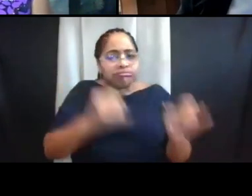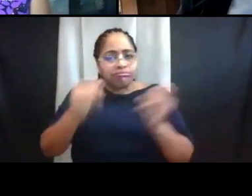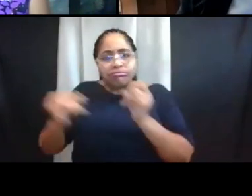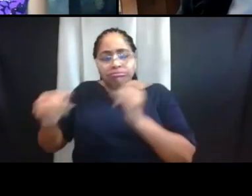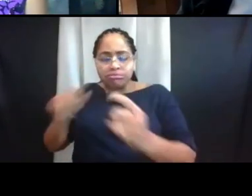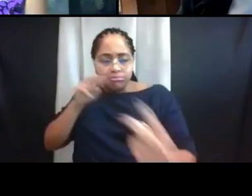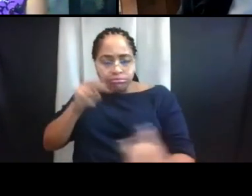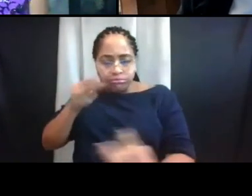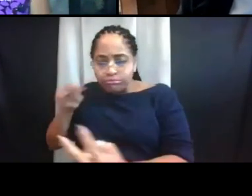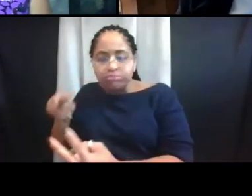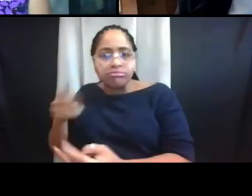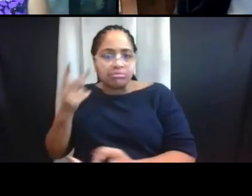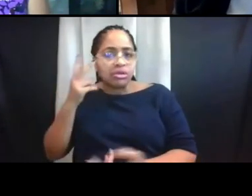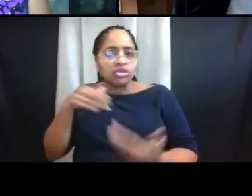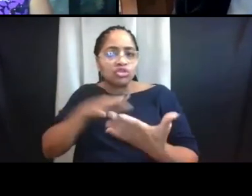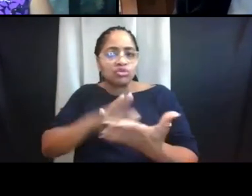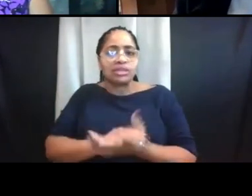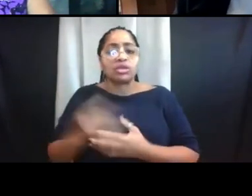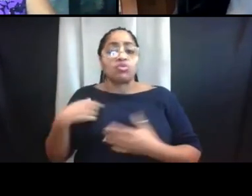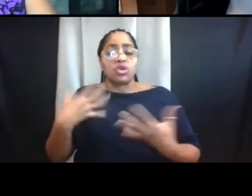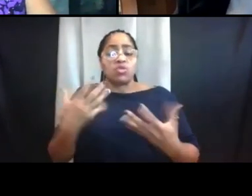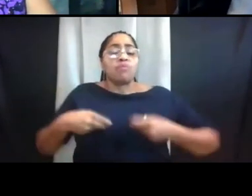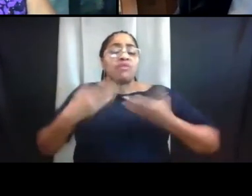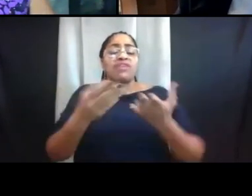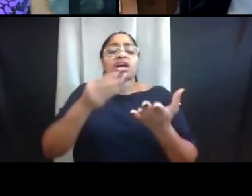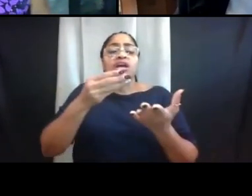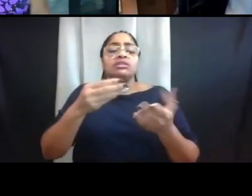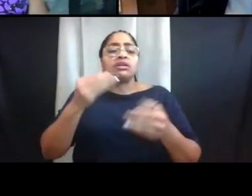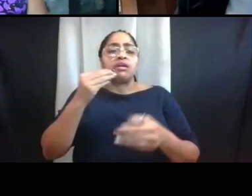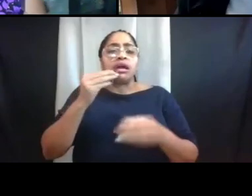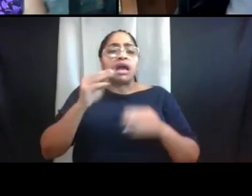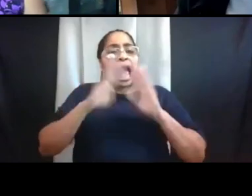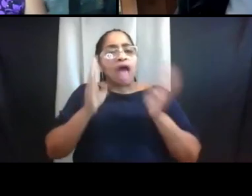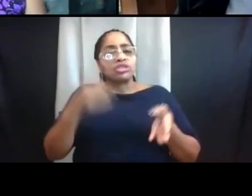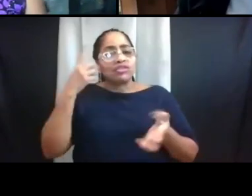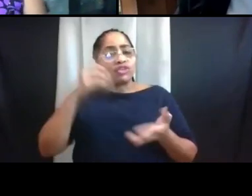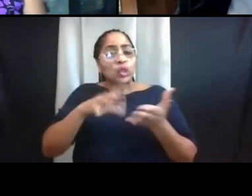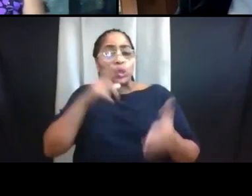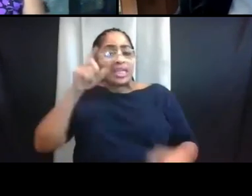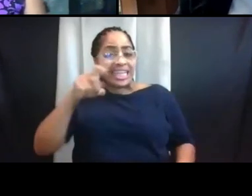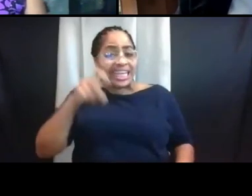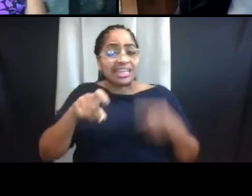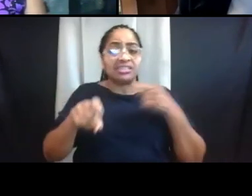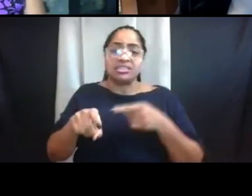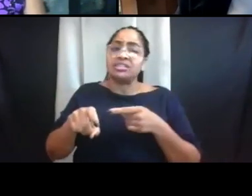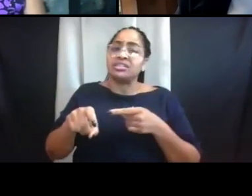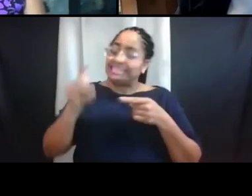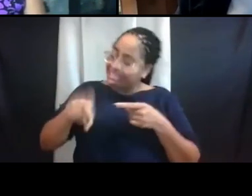And we wanna provide housing for students who need it. And that would include students who call University of Michigan home